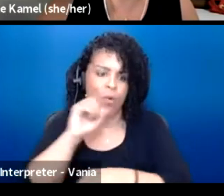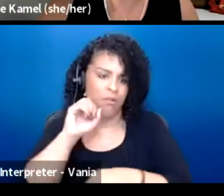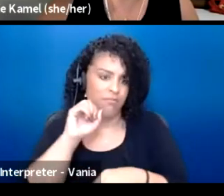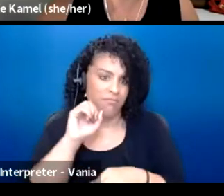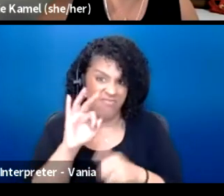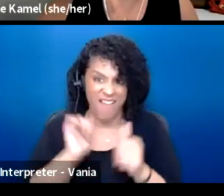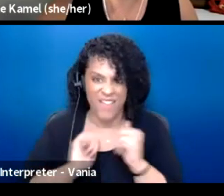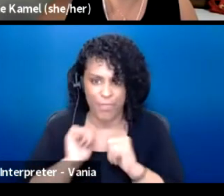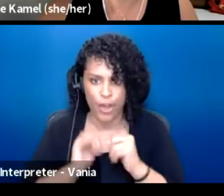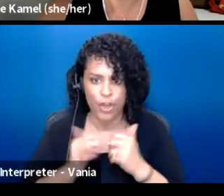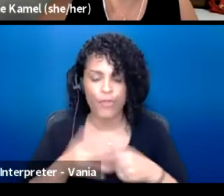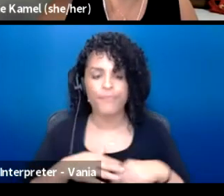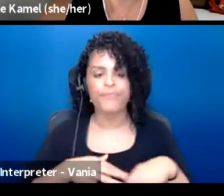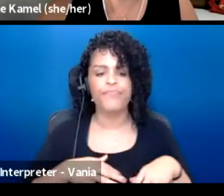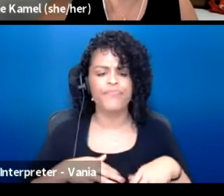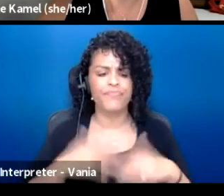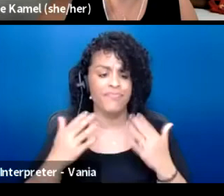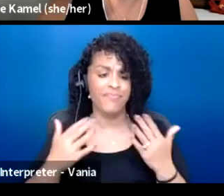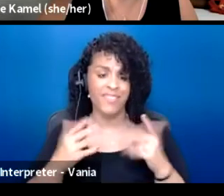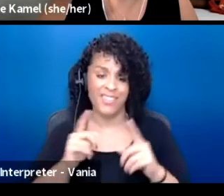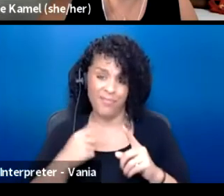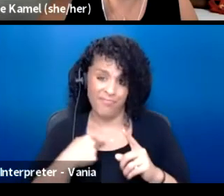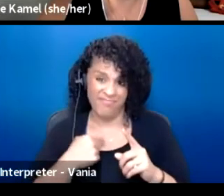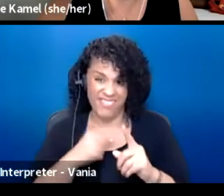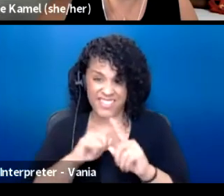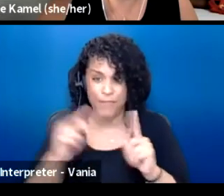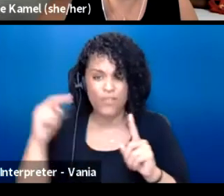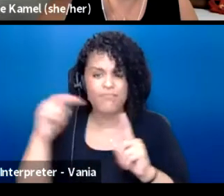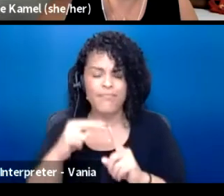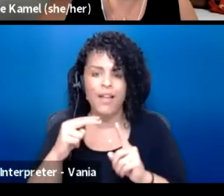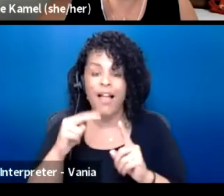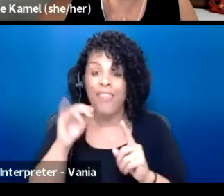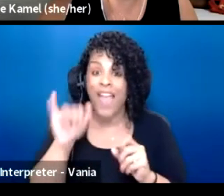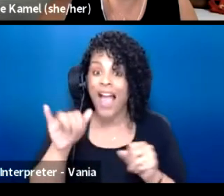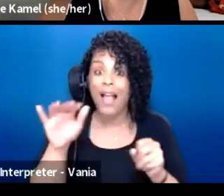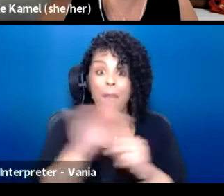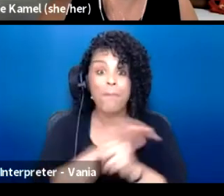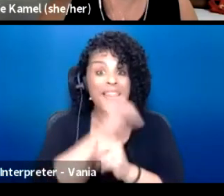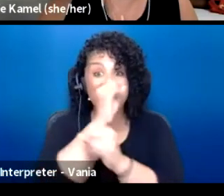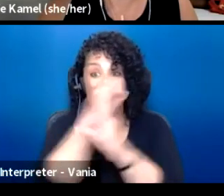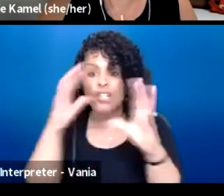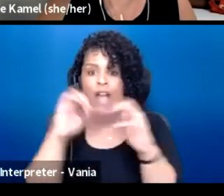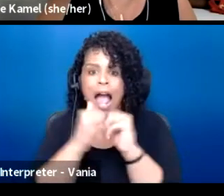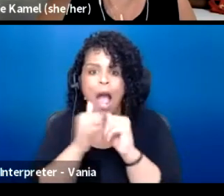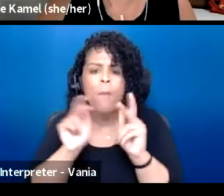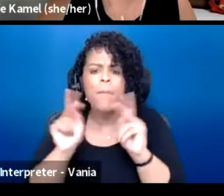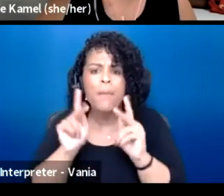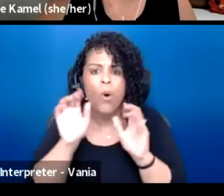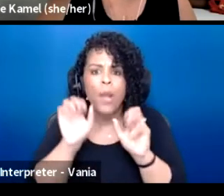I also, maybe a different view of looking at that really complete vision is how people look to theater,